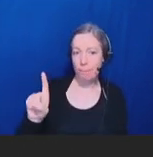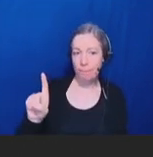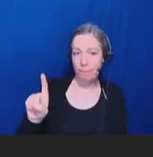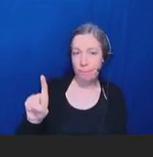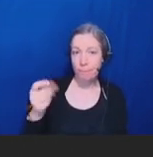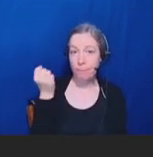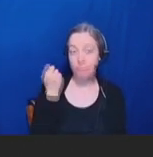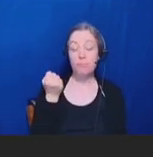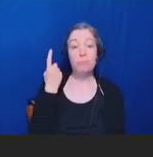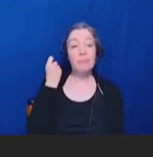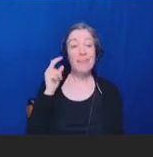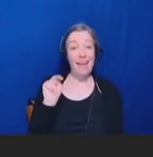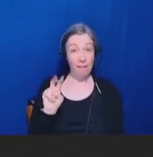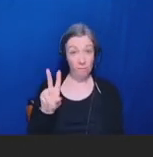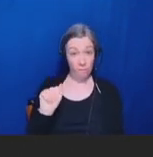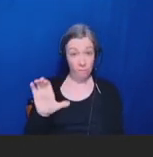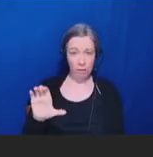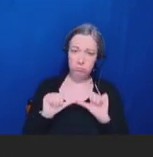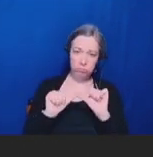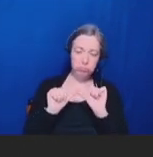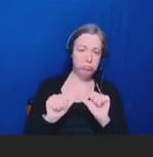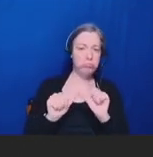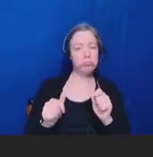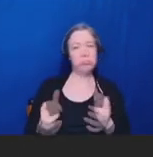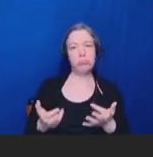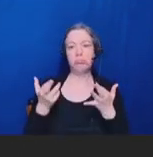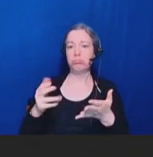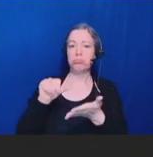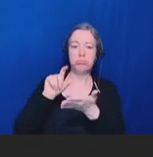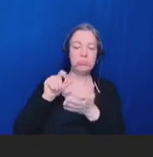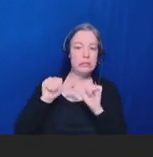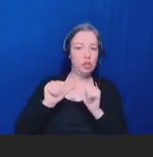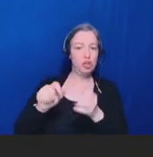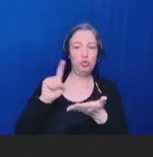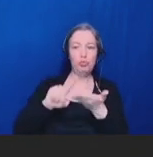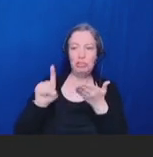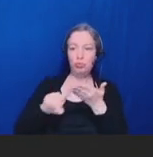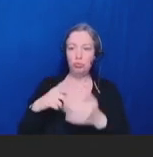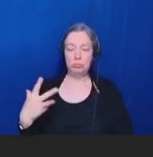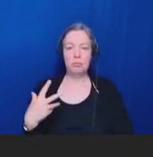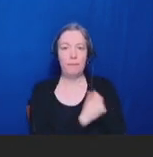continued research into vaccine safety communication and that federal, state, and local public